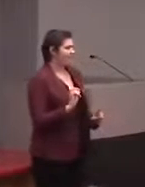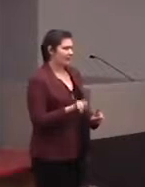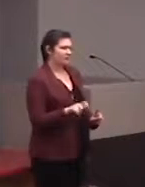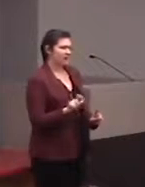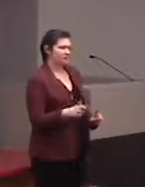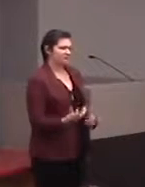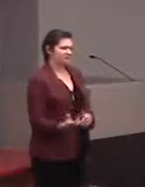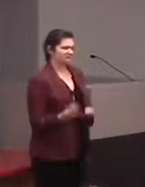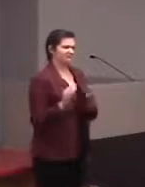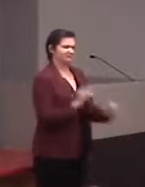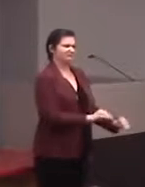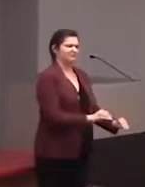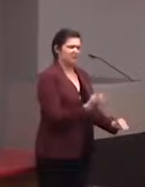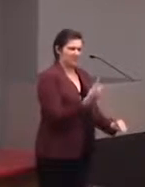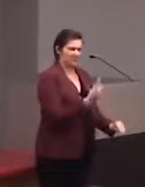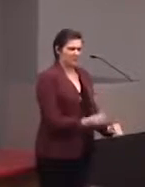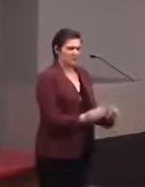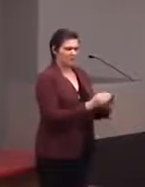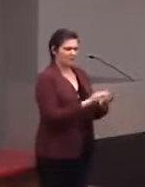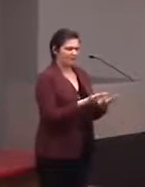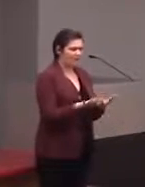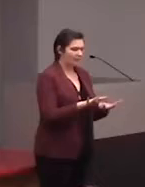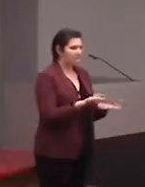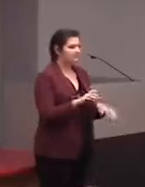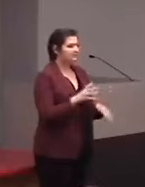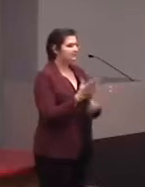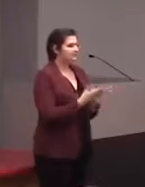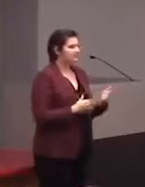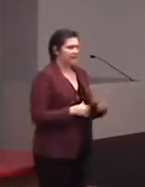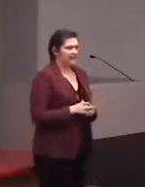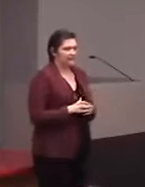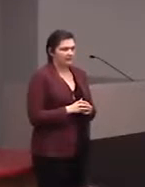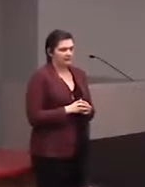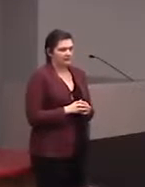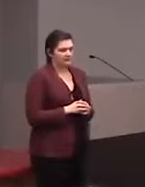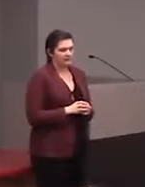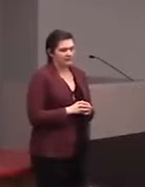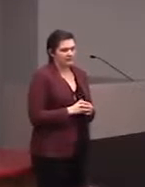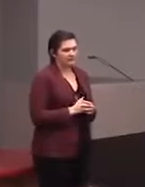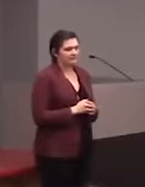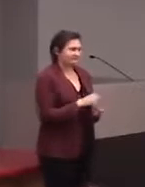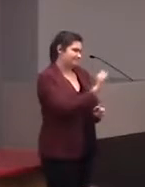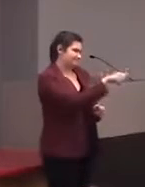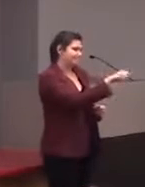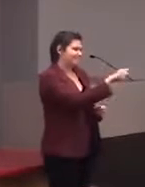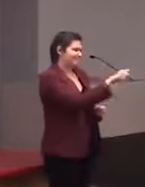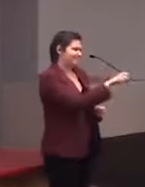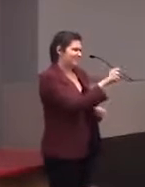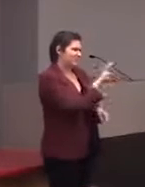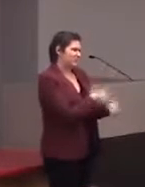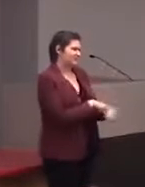to implement as either some kind of. [Charisse] Yeah, that would be good. Yeah, absolutely.